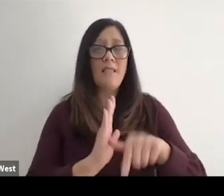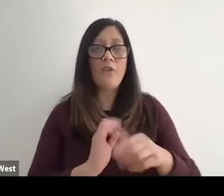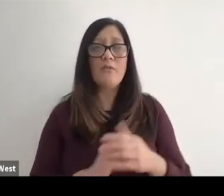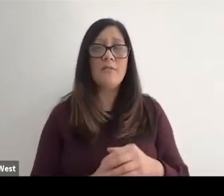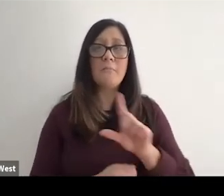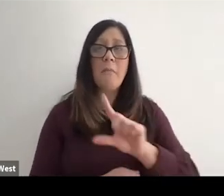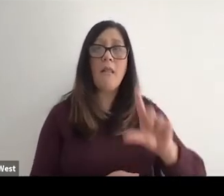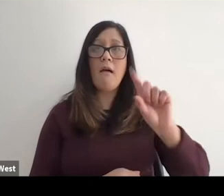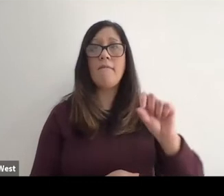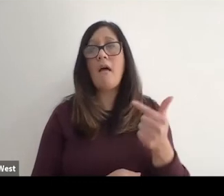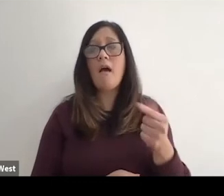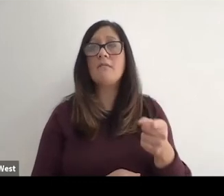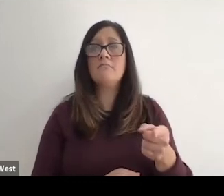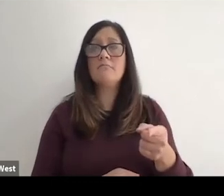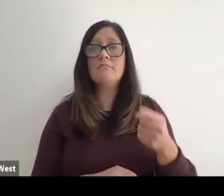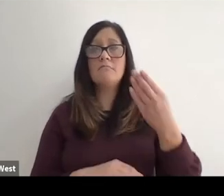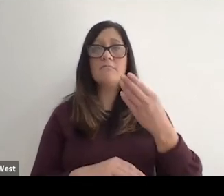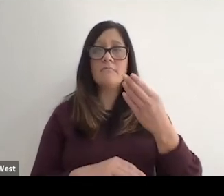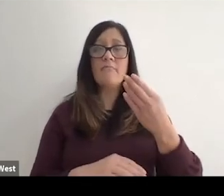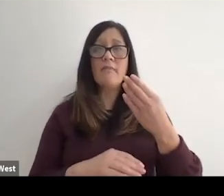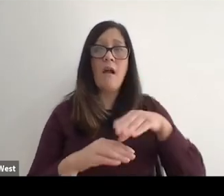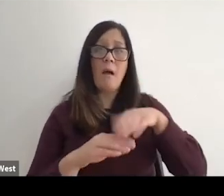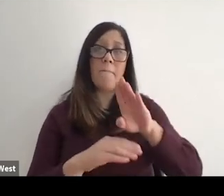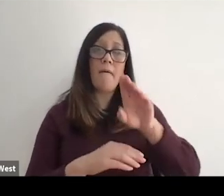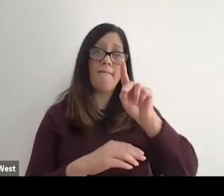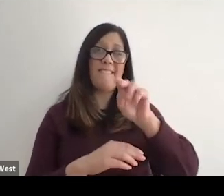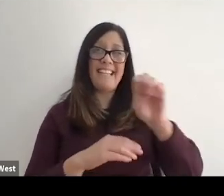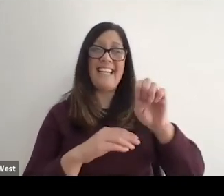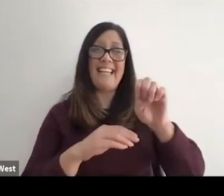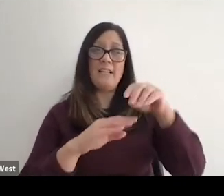My left leg was amputated above the knee and I woke up from